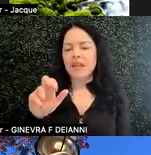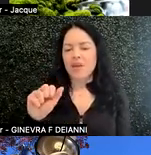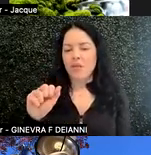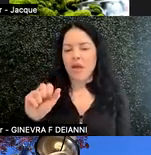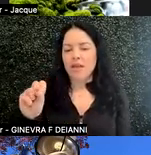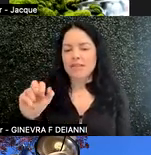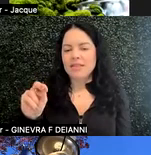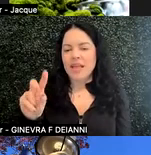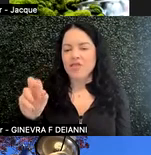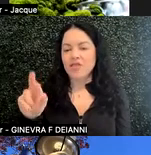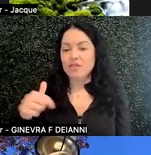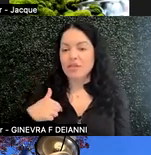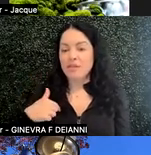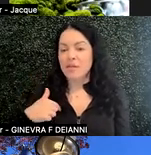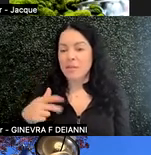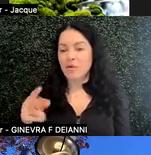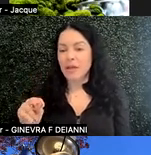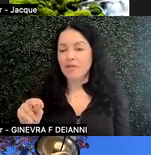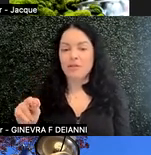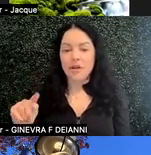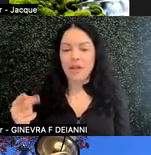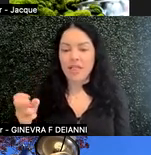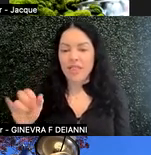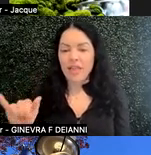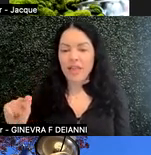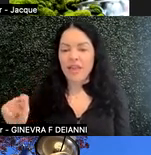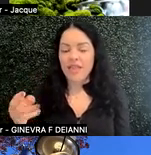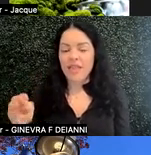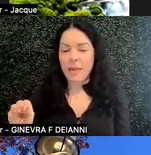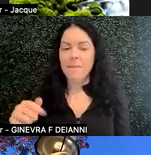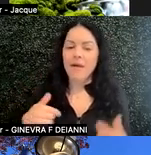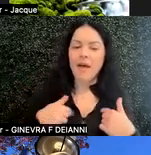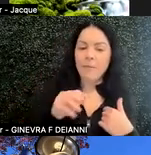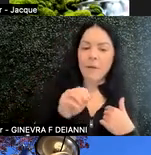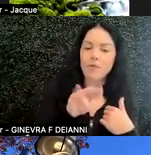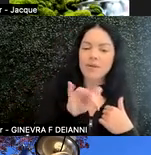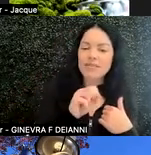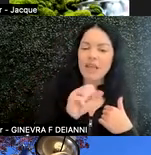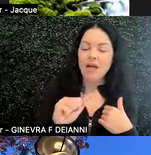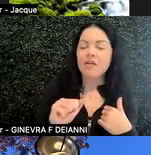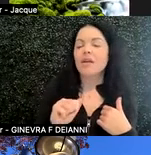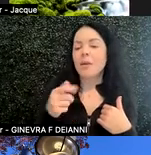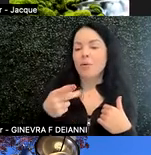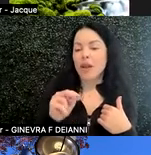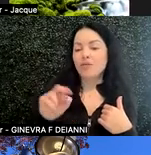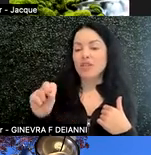Hi, I'm Marisa Hackett. She/her. I'm the Director of the Disability Resource Center and faculty in our Disabled Students